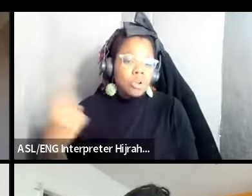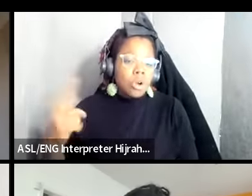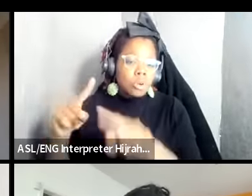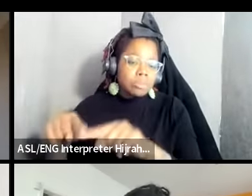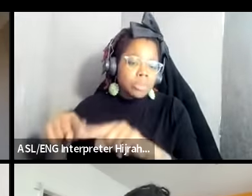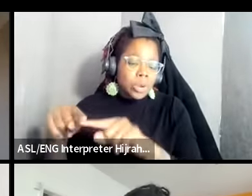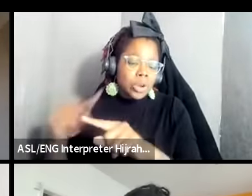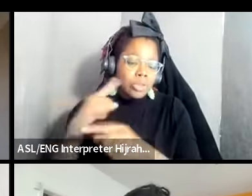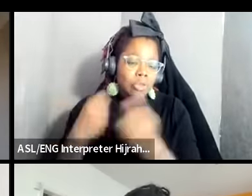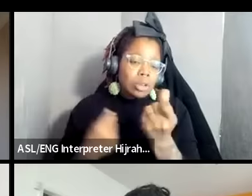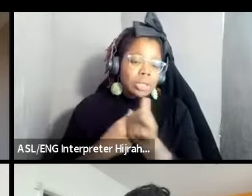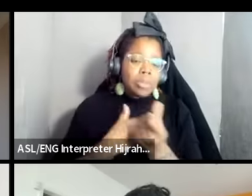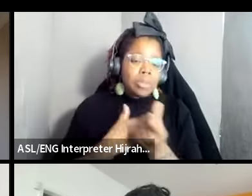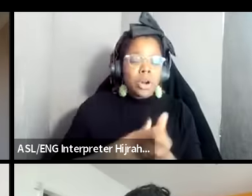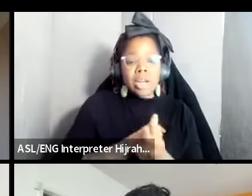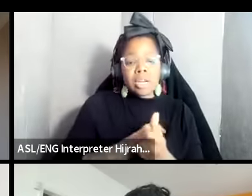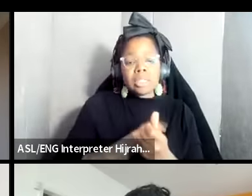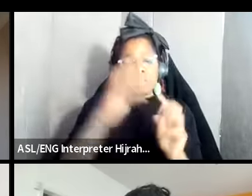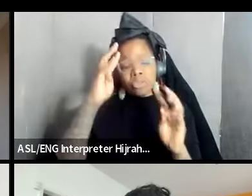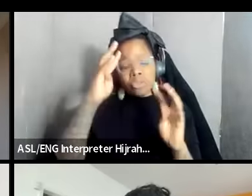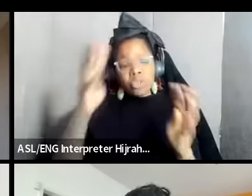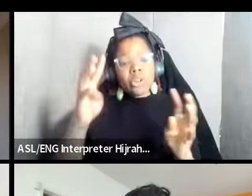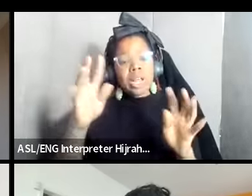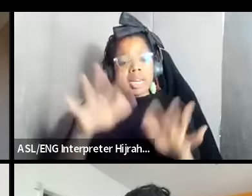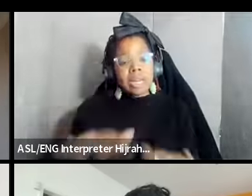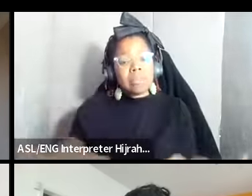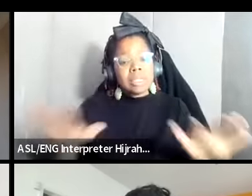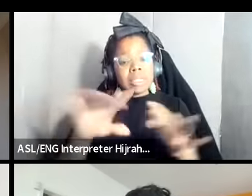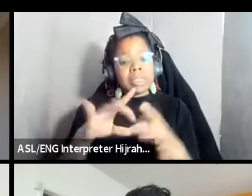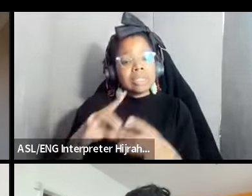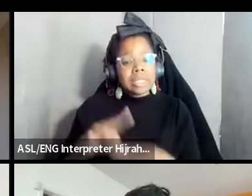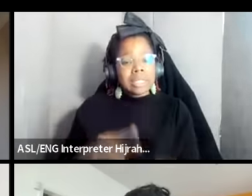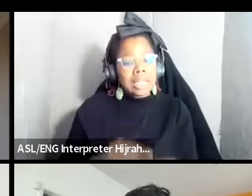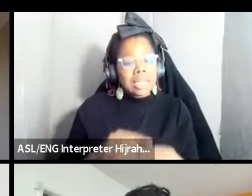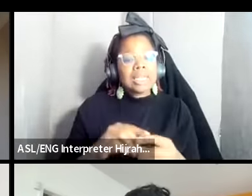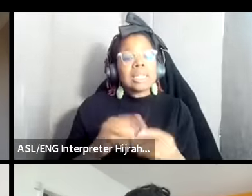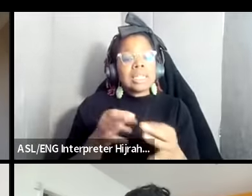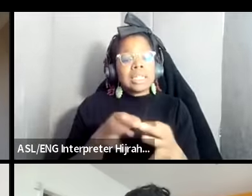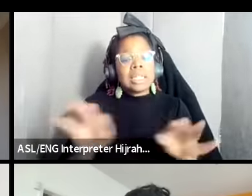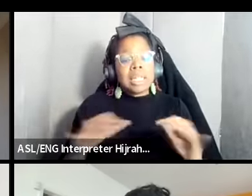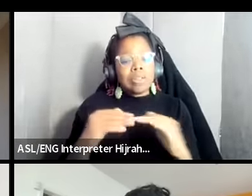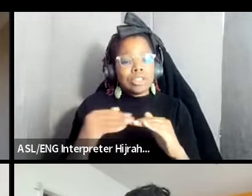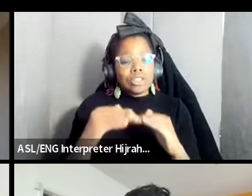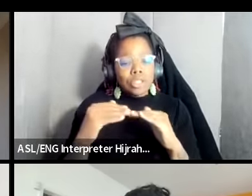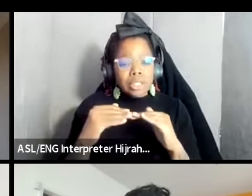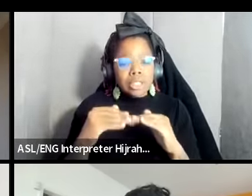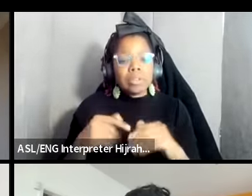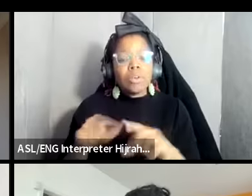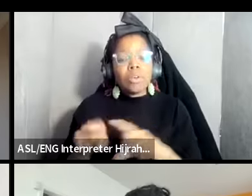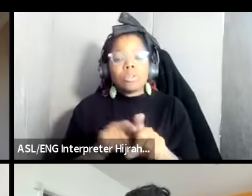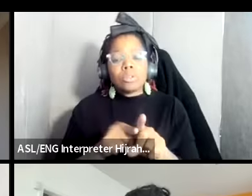in creating spaces that are grounded in language Justice I'd also want to give a great shout out to